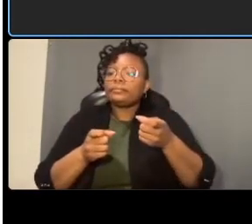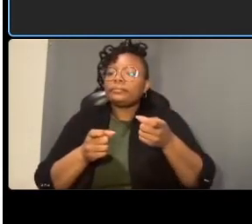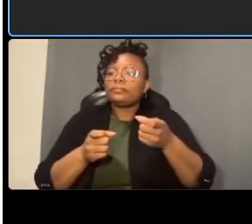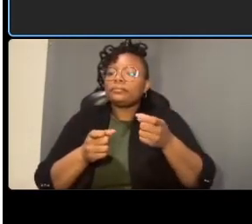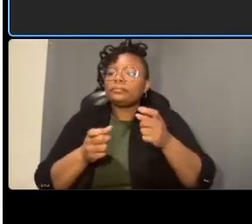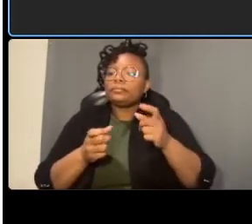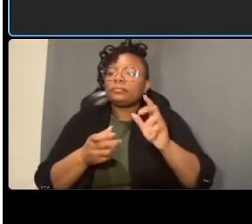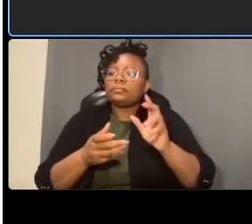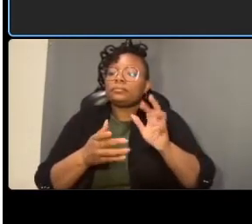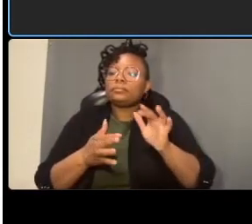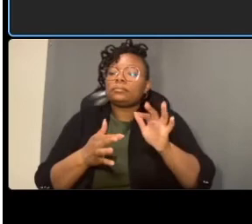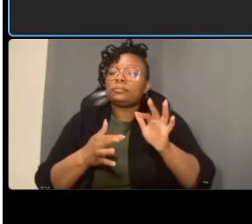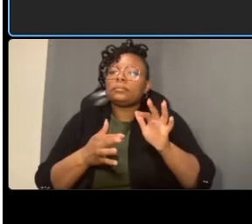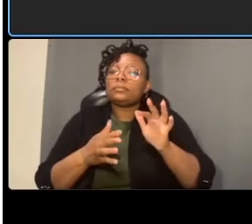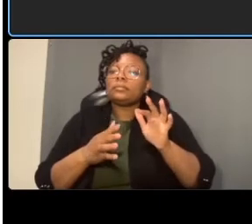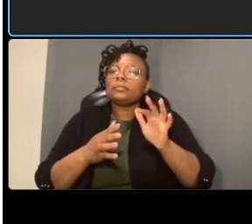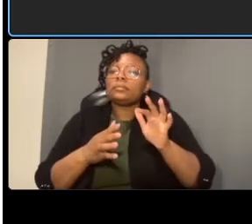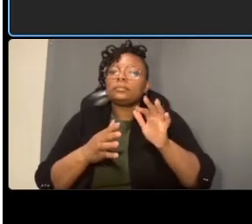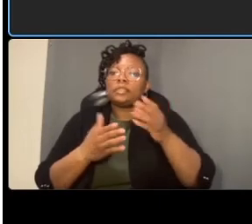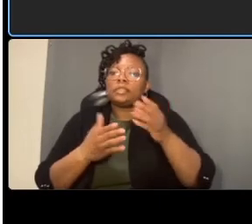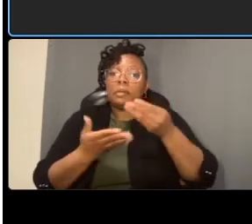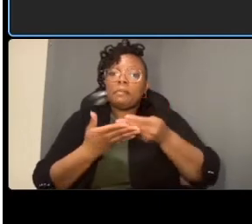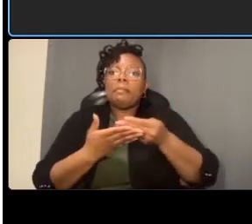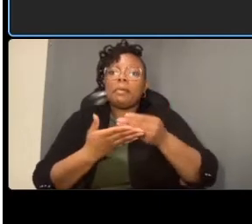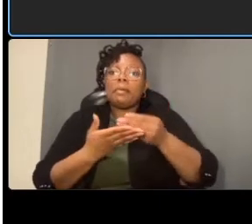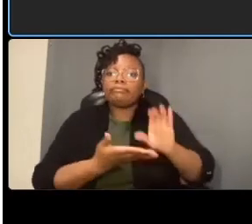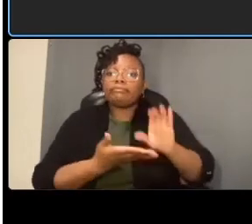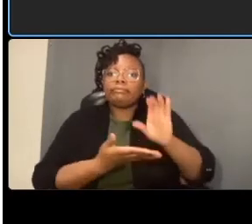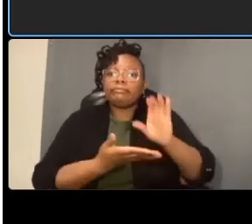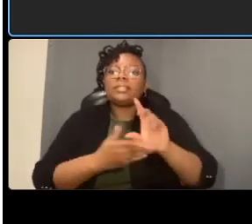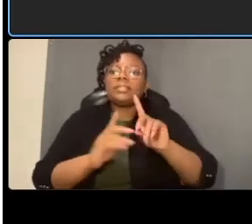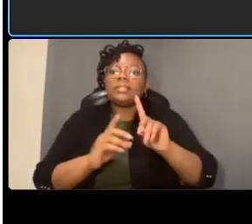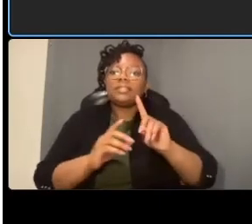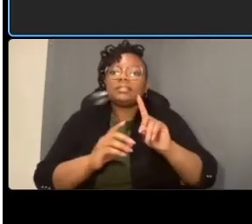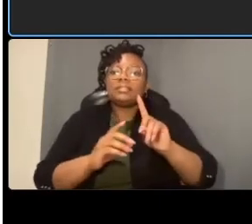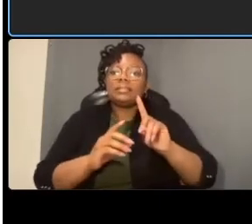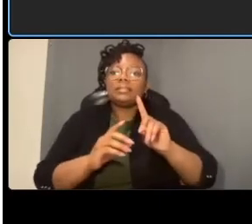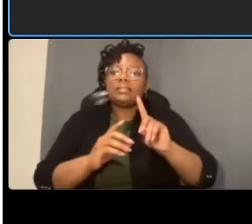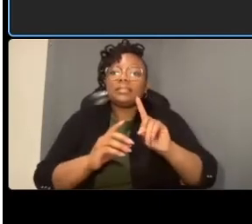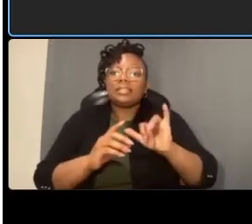change of where that money would be going that would require i believe legislation from council